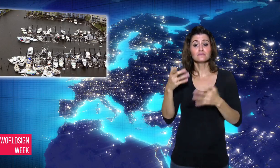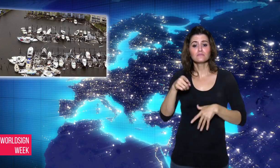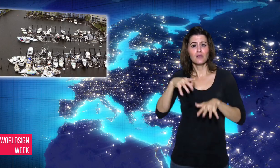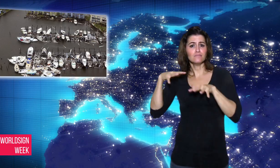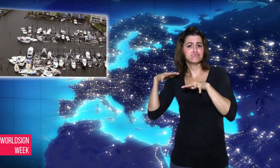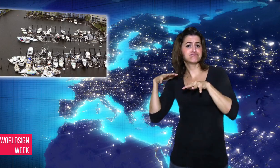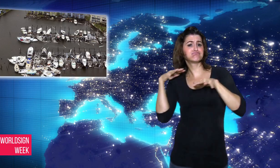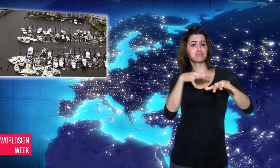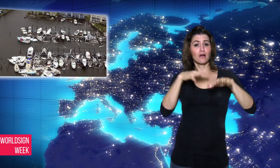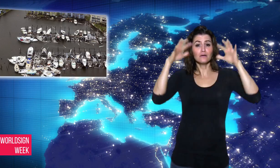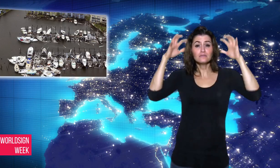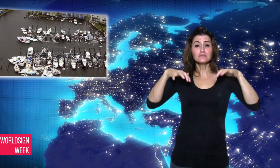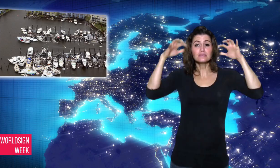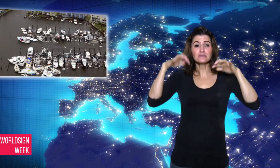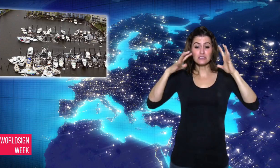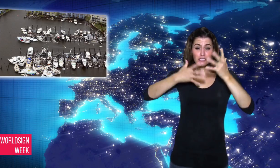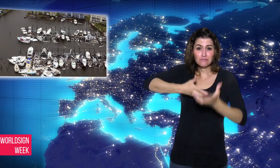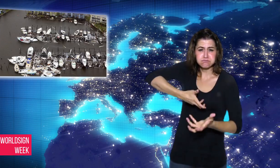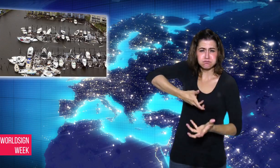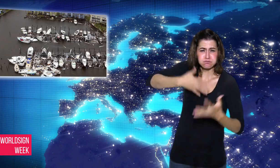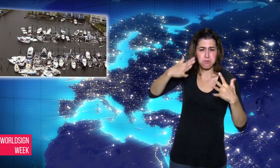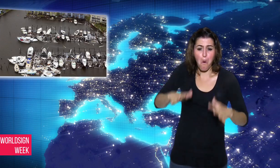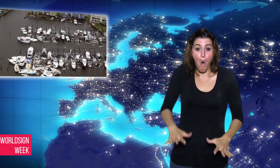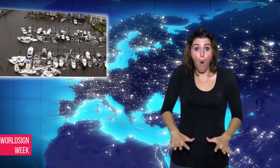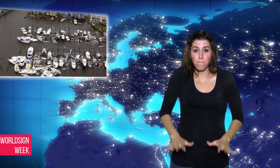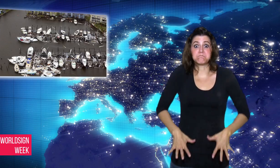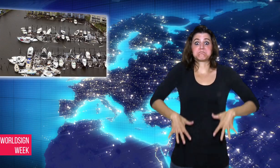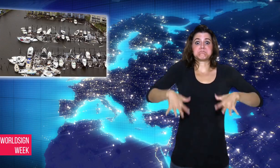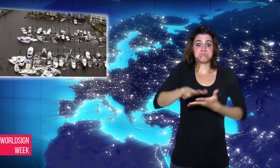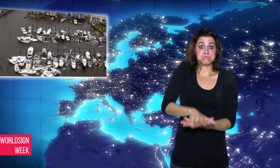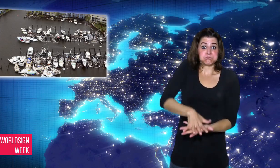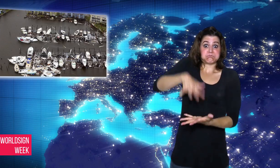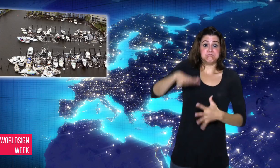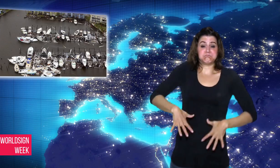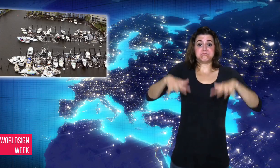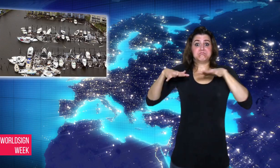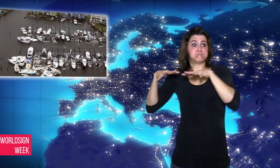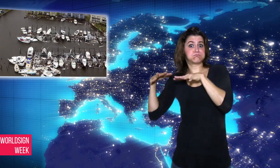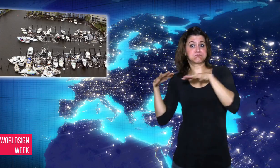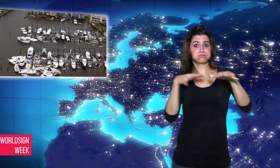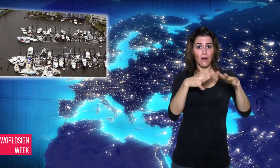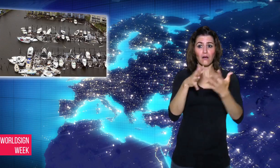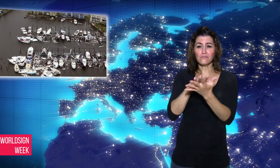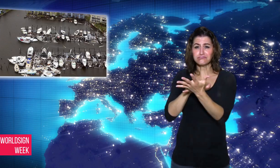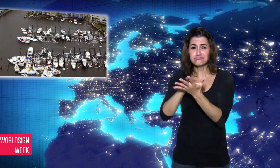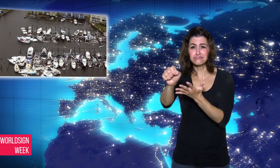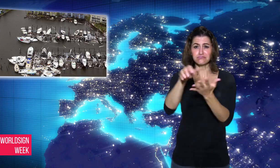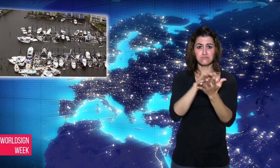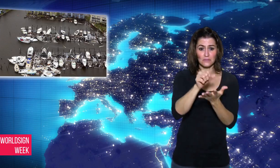years to recover.